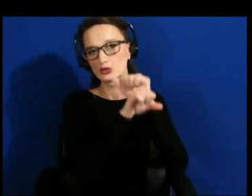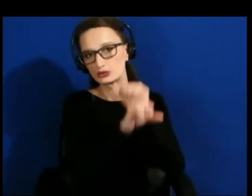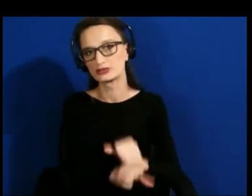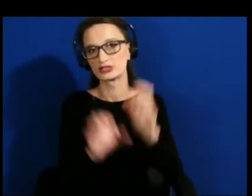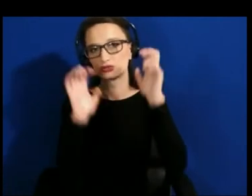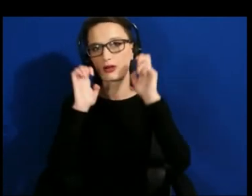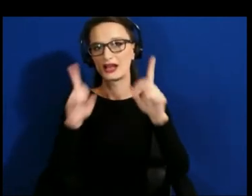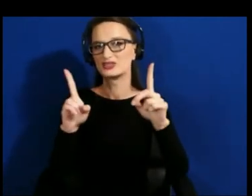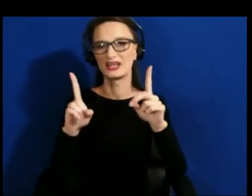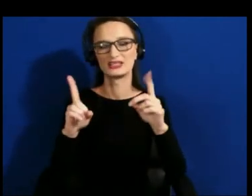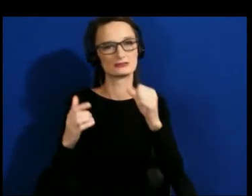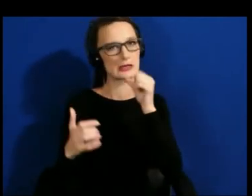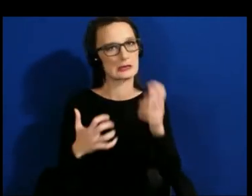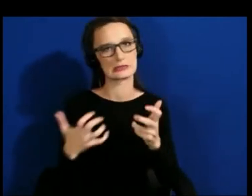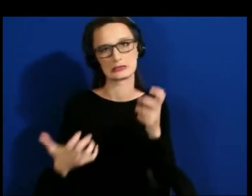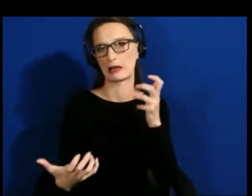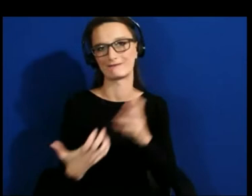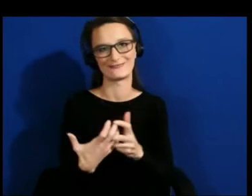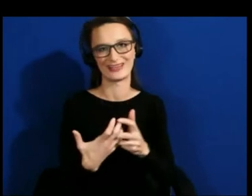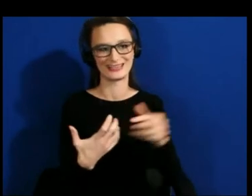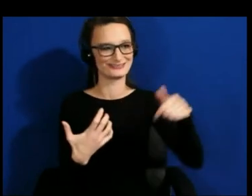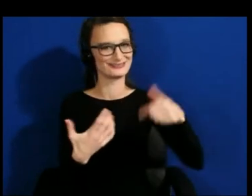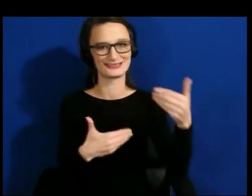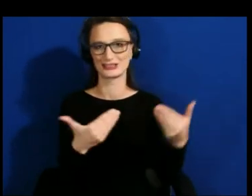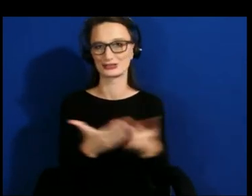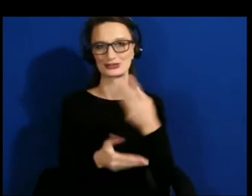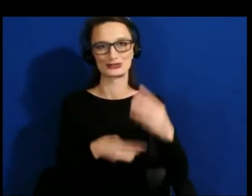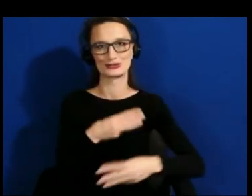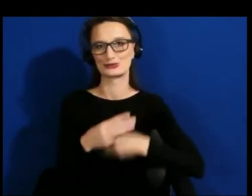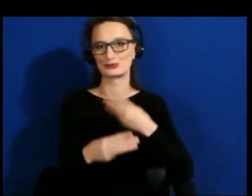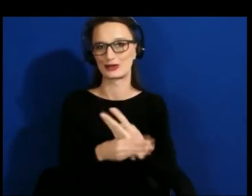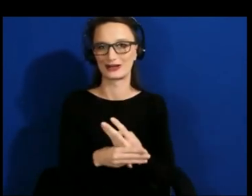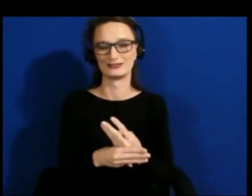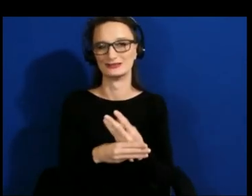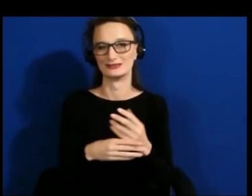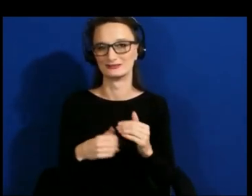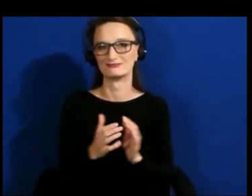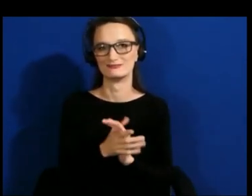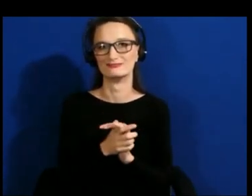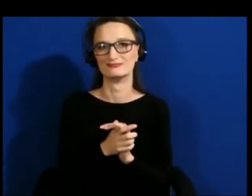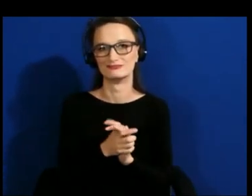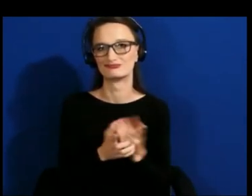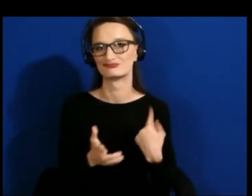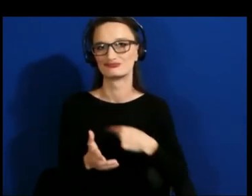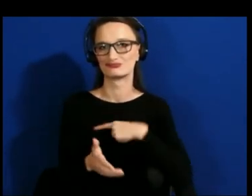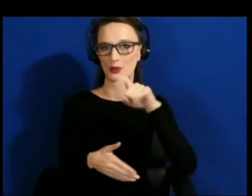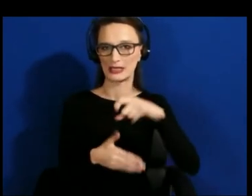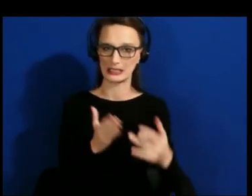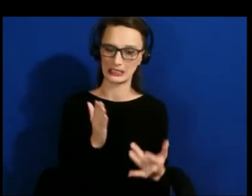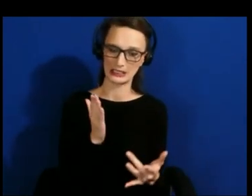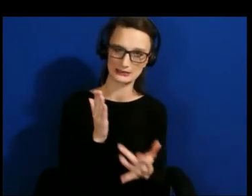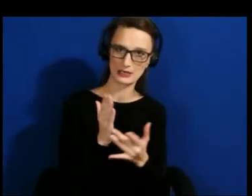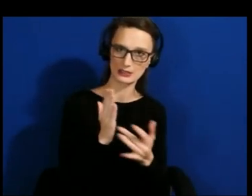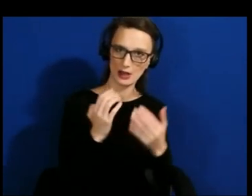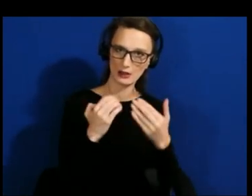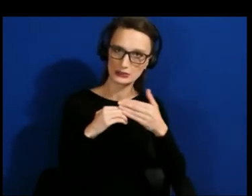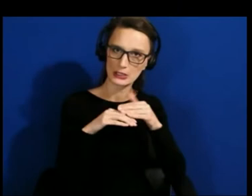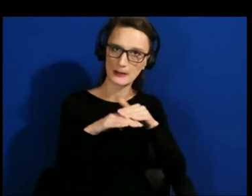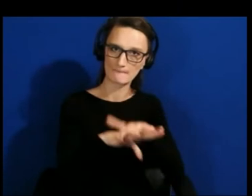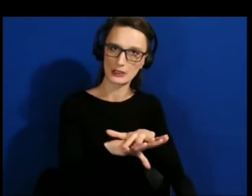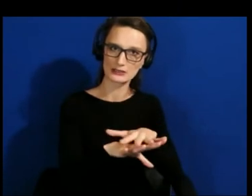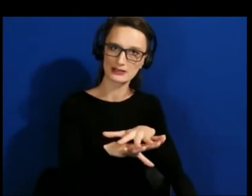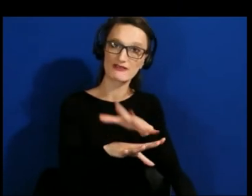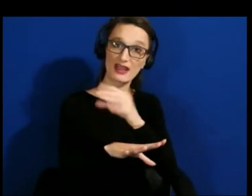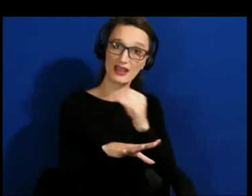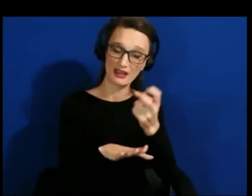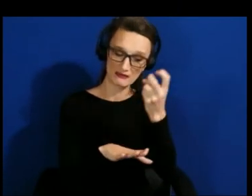world that we're now living in and that we need a technology immersive and inclusive approach to